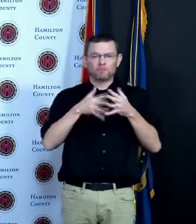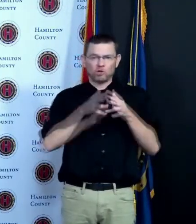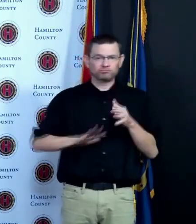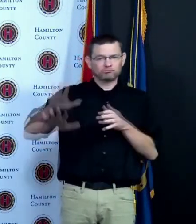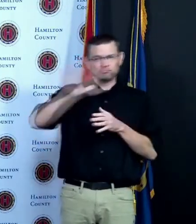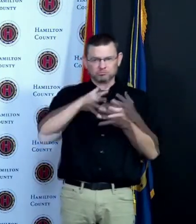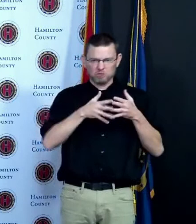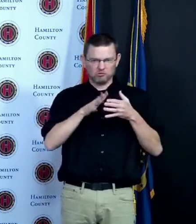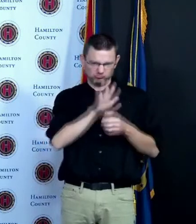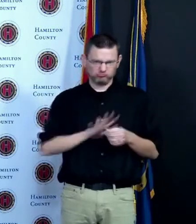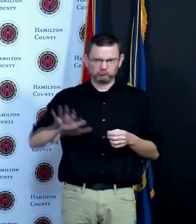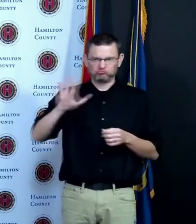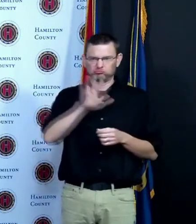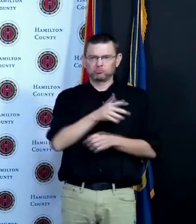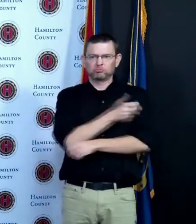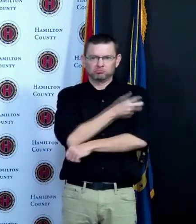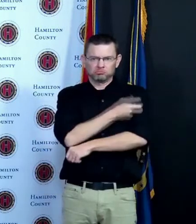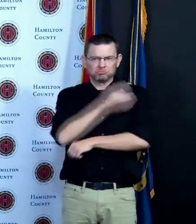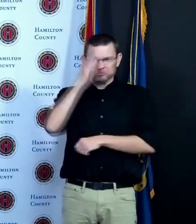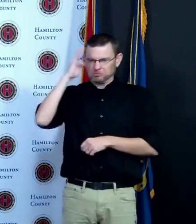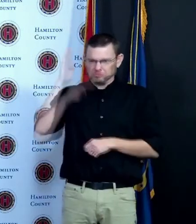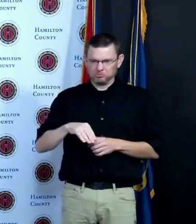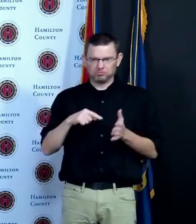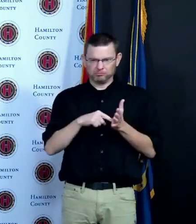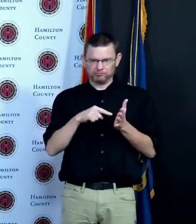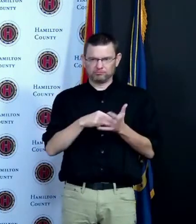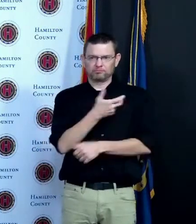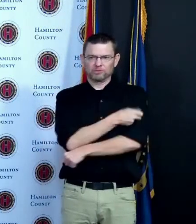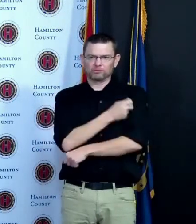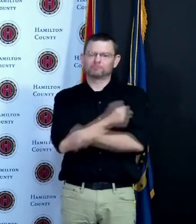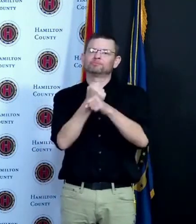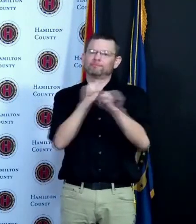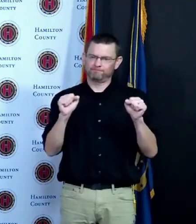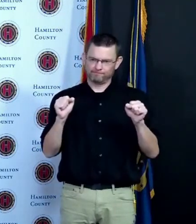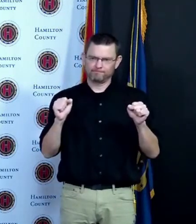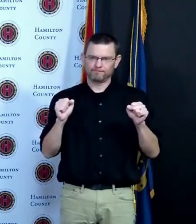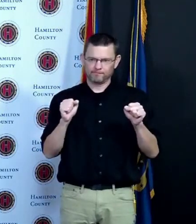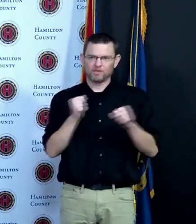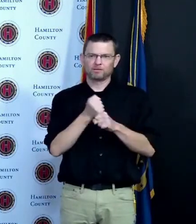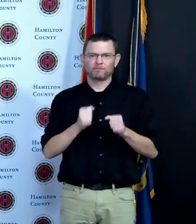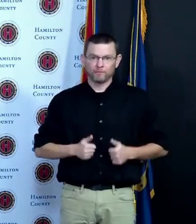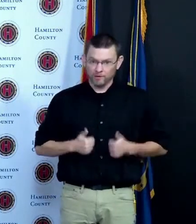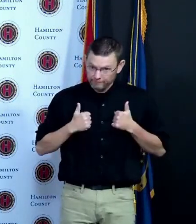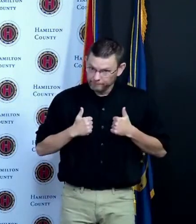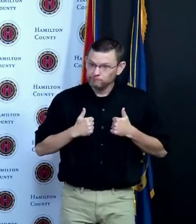safe and effective we know that it's saving lives the numbers prove that out however it's